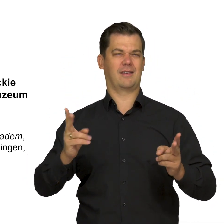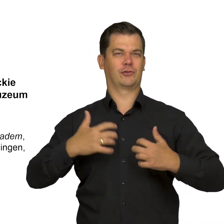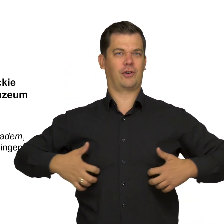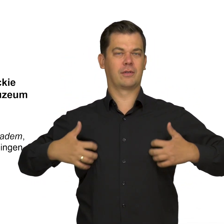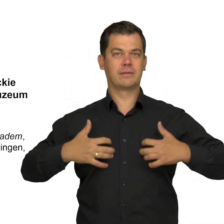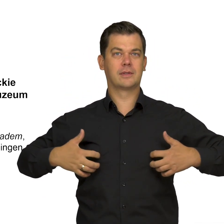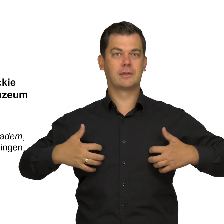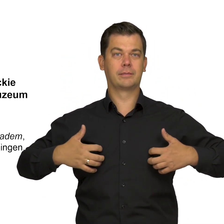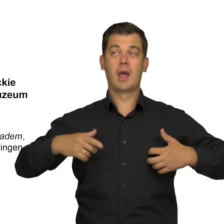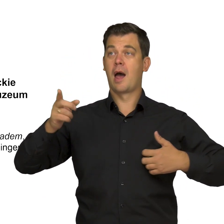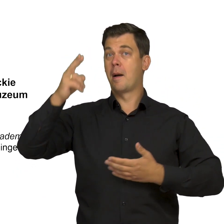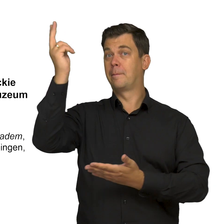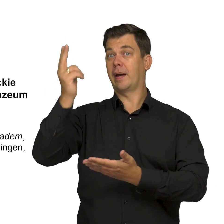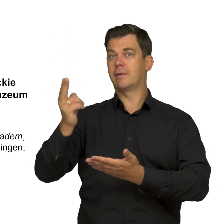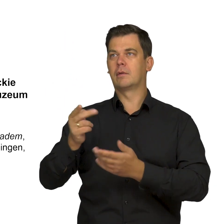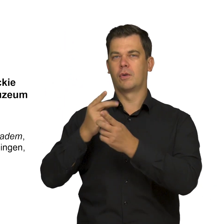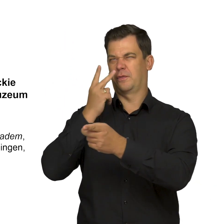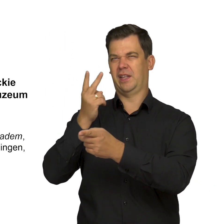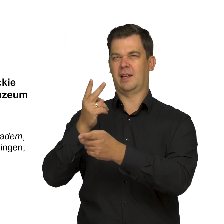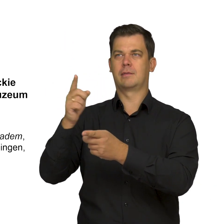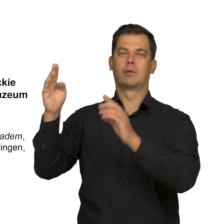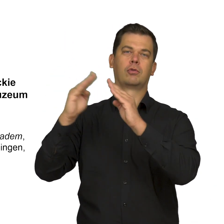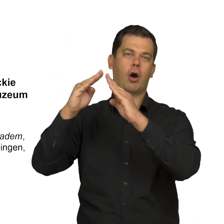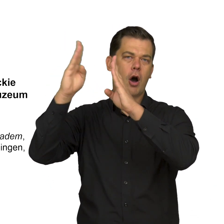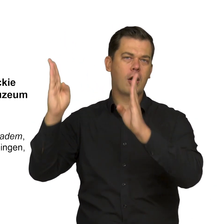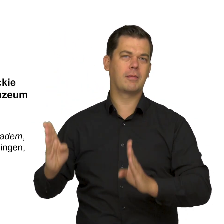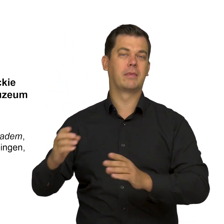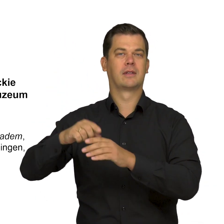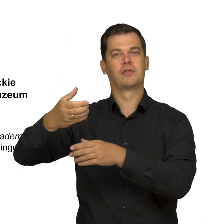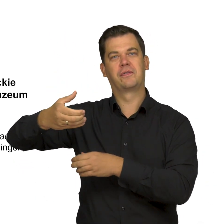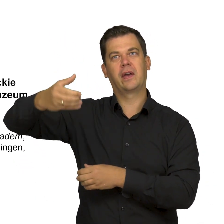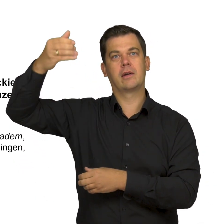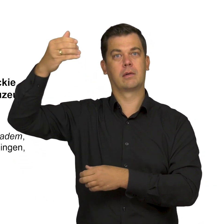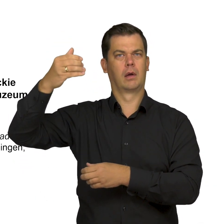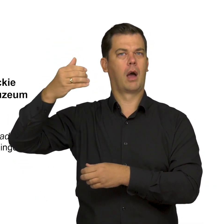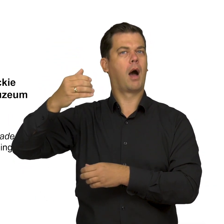shows a building, i.e. elements of culture,